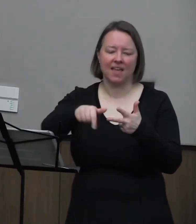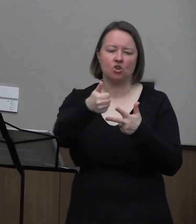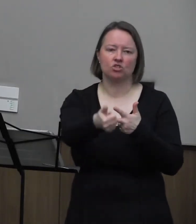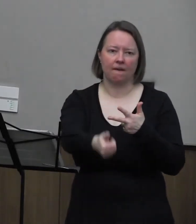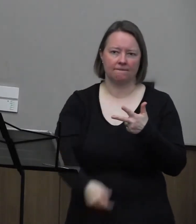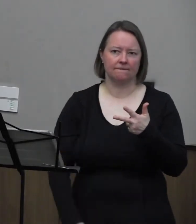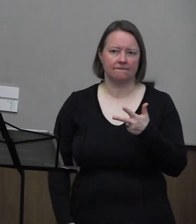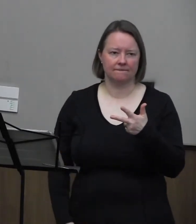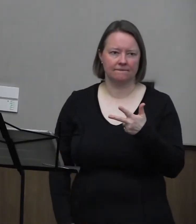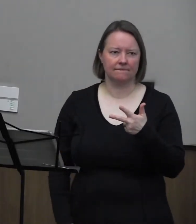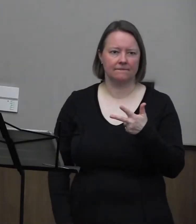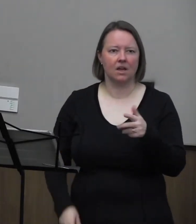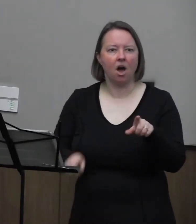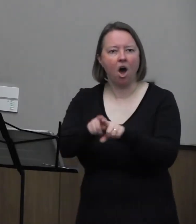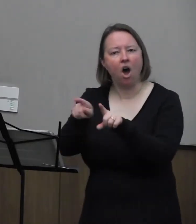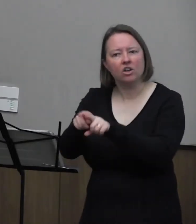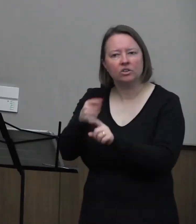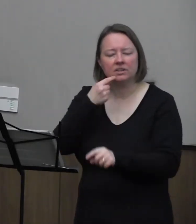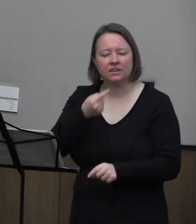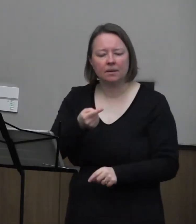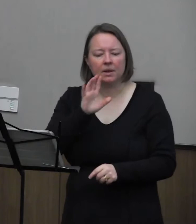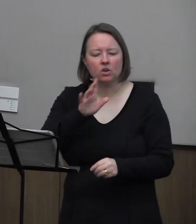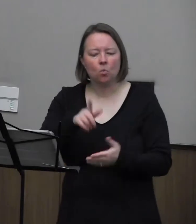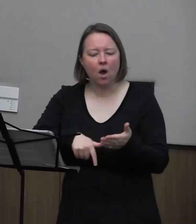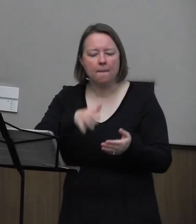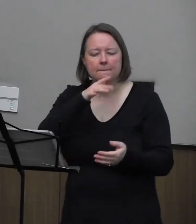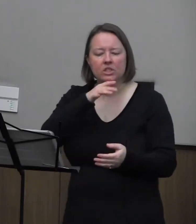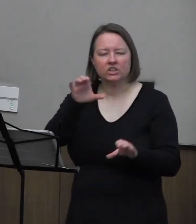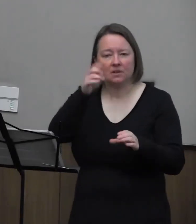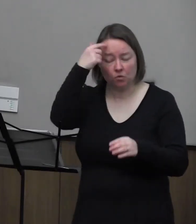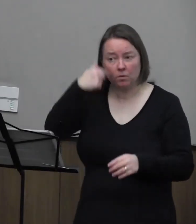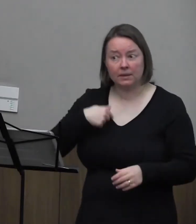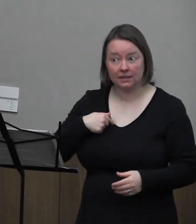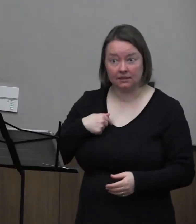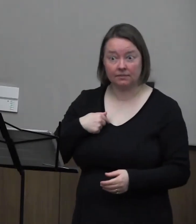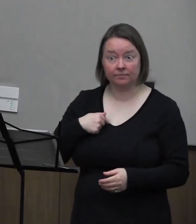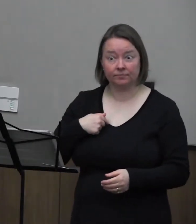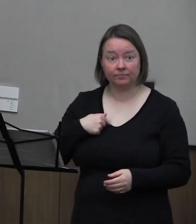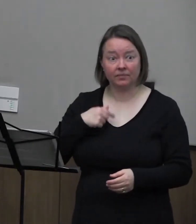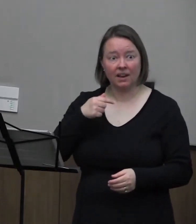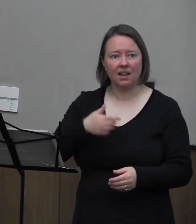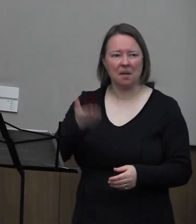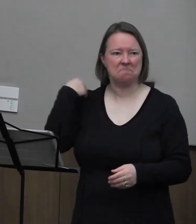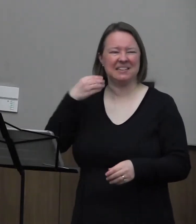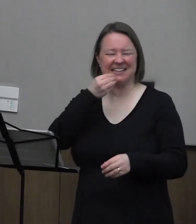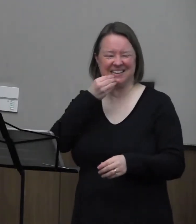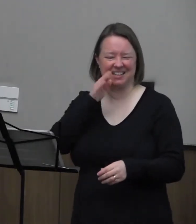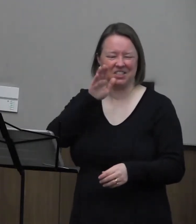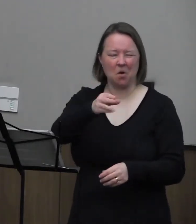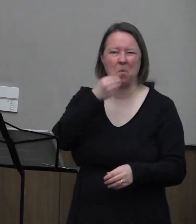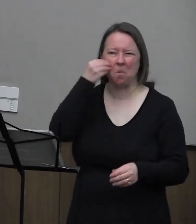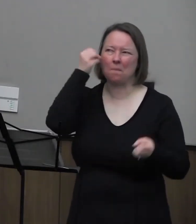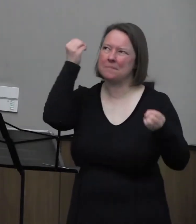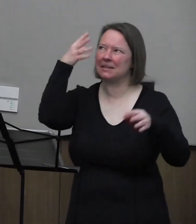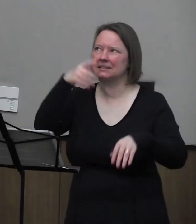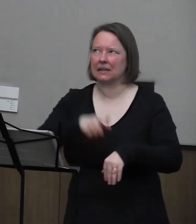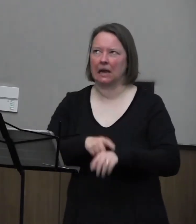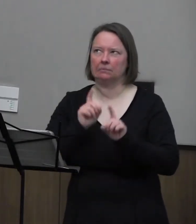I also mentioned her because of what her mother did for me. I used to eat at home a lot.